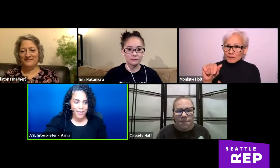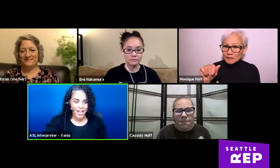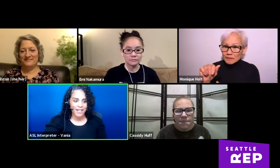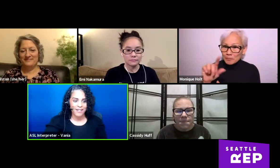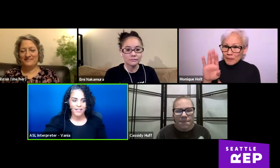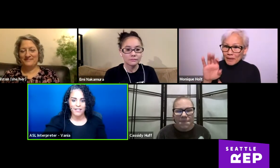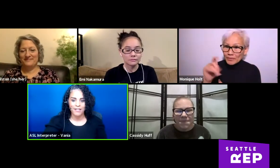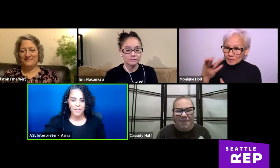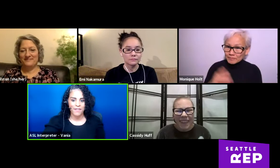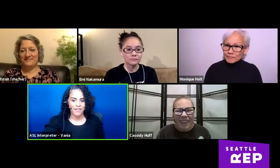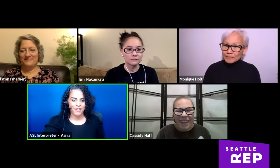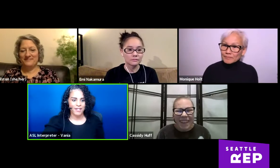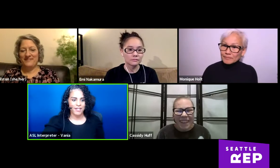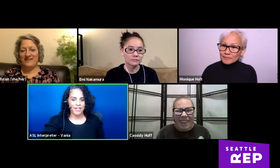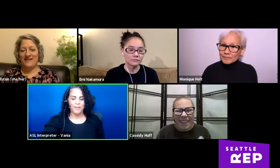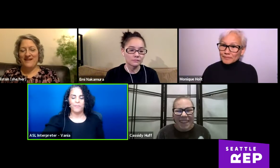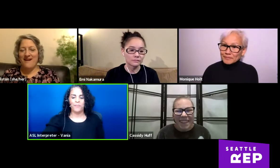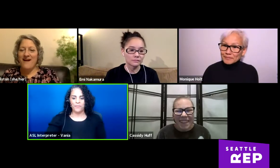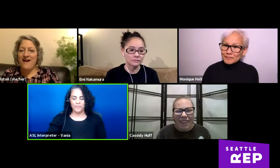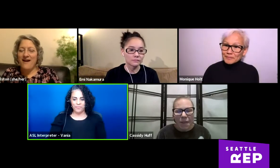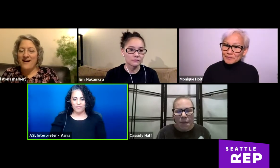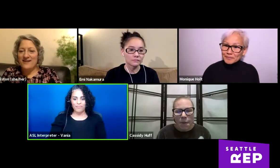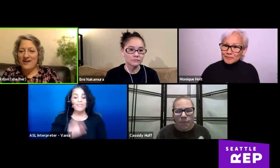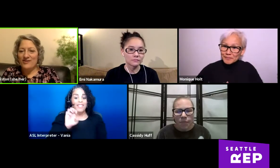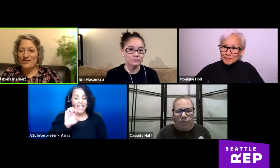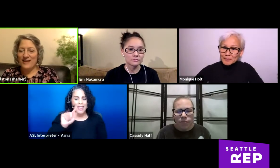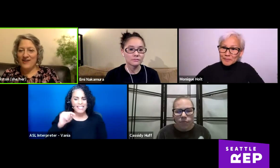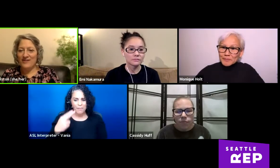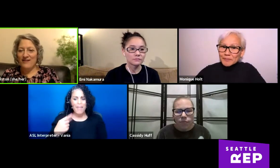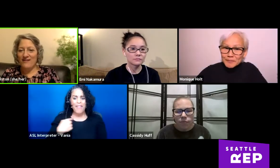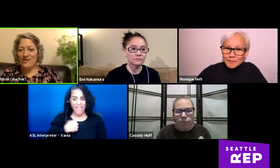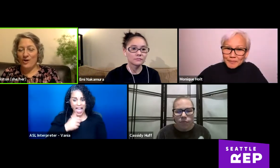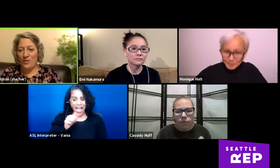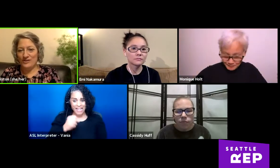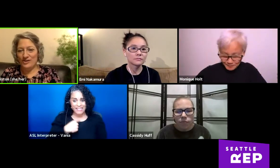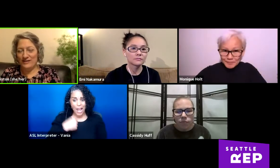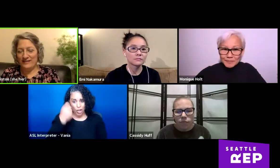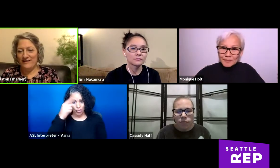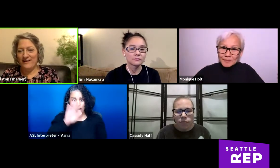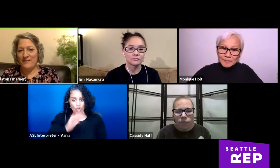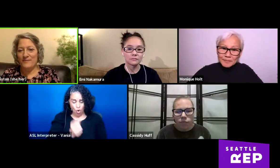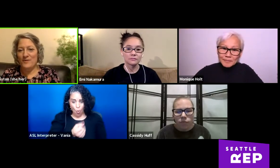Okay, Elizabeth? I don't understand your question.